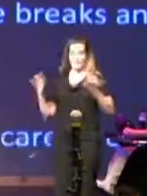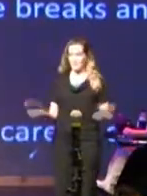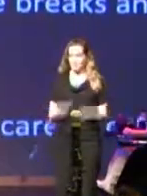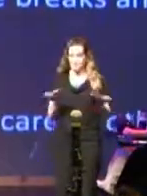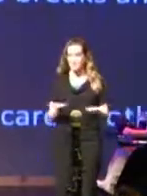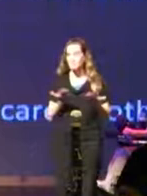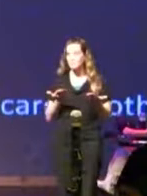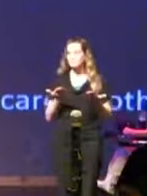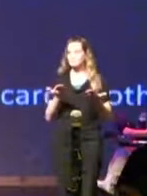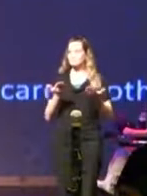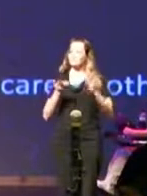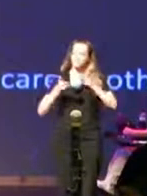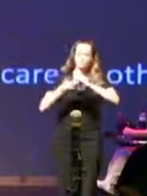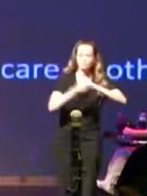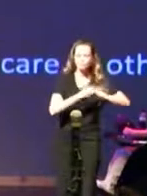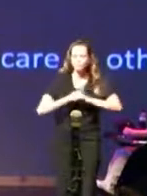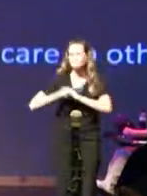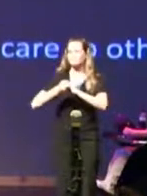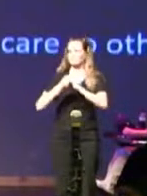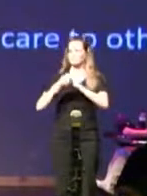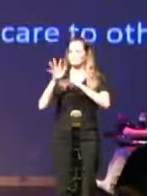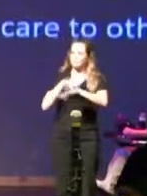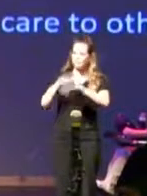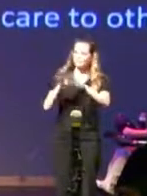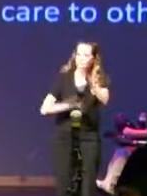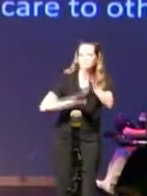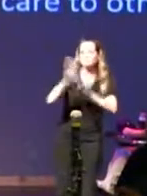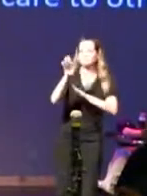that supports Indigenous resurgence the movement for black lives and status for